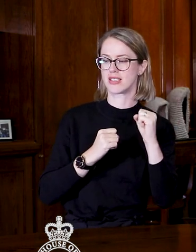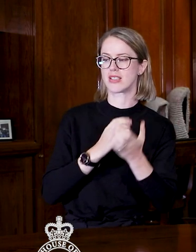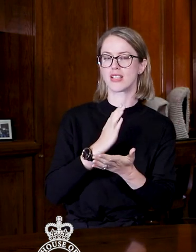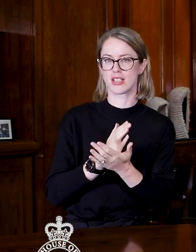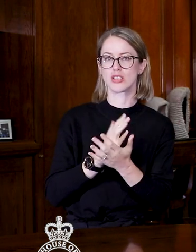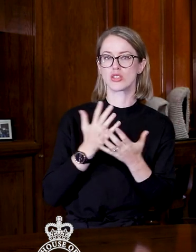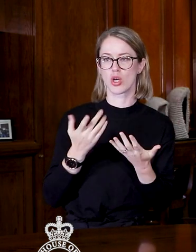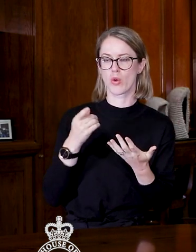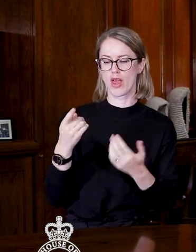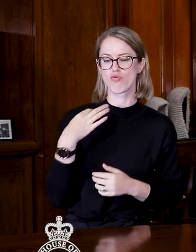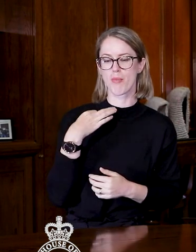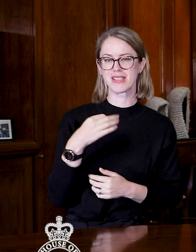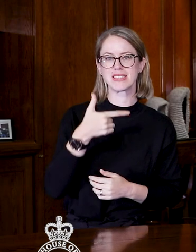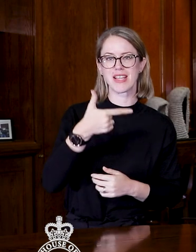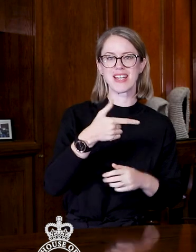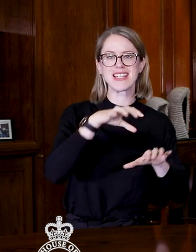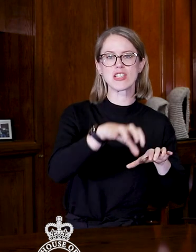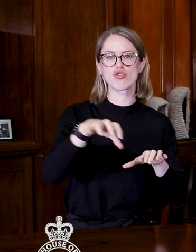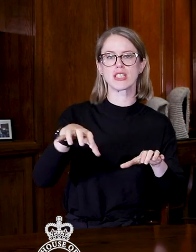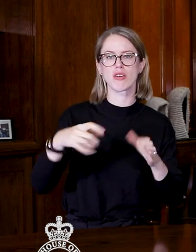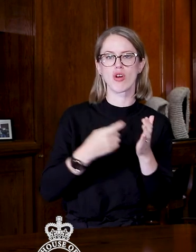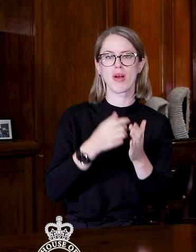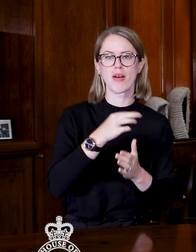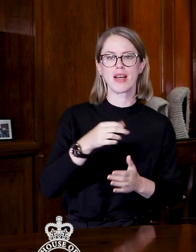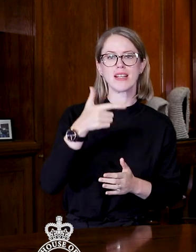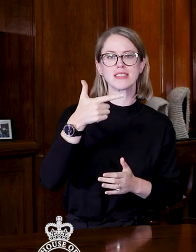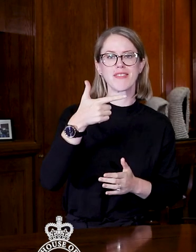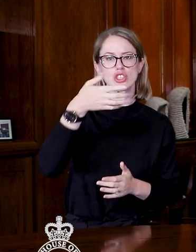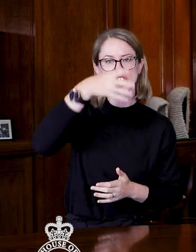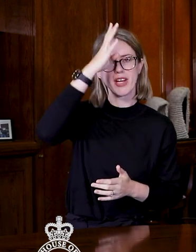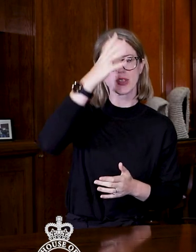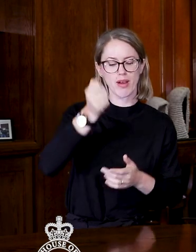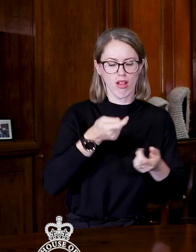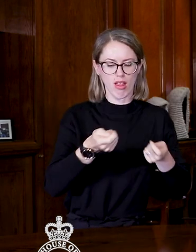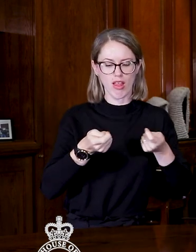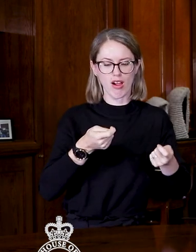So it represents our seven districts, we have seven Chiefs that look after our seven districts.